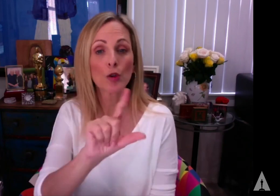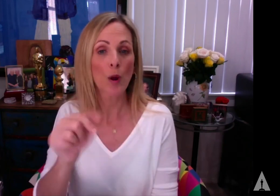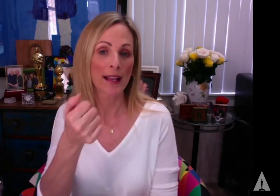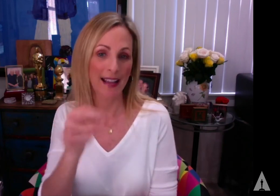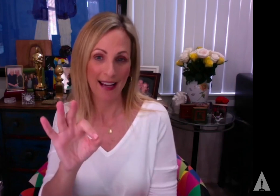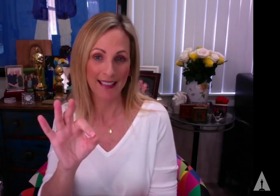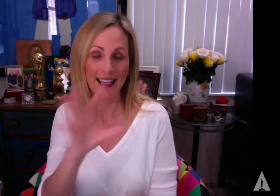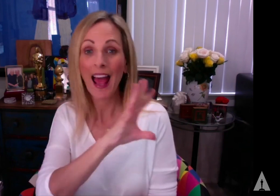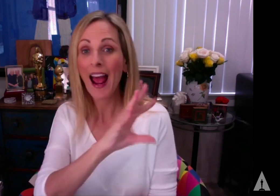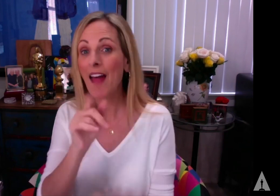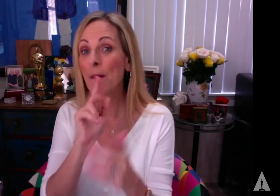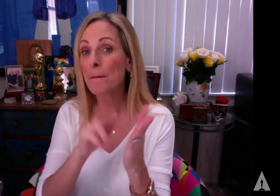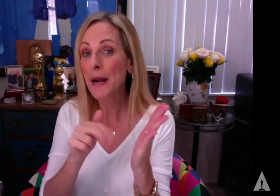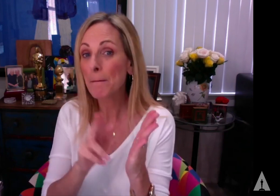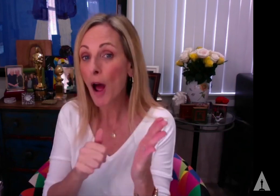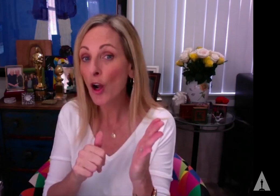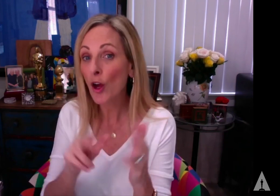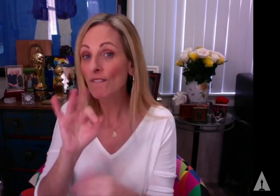Give Me Liberty in 2019, and The Peanut Butter